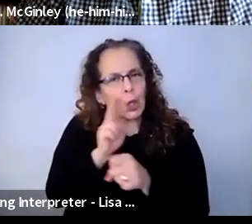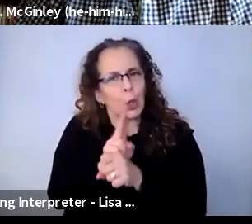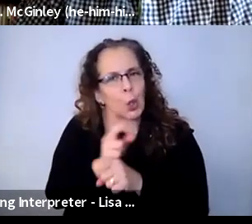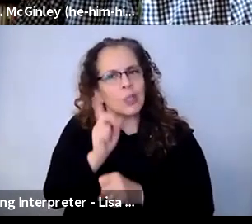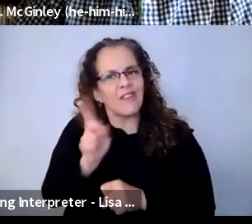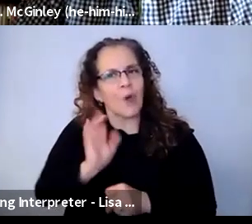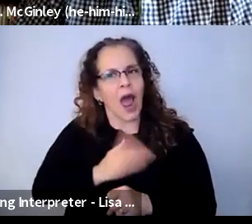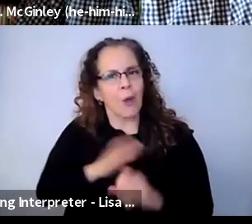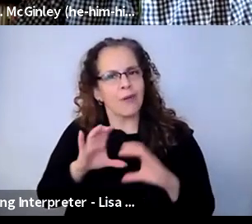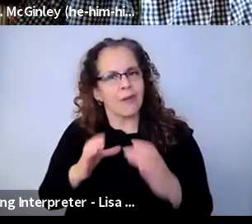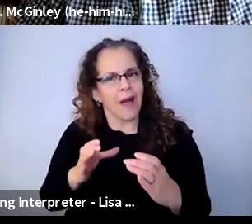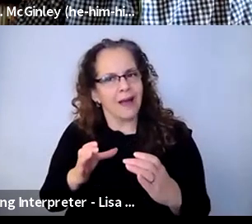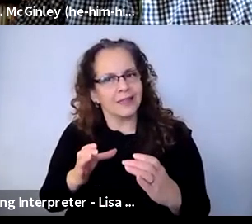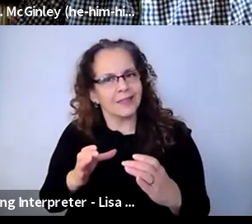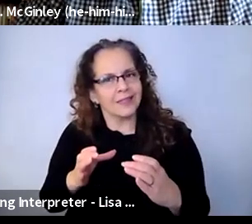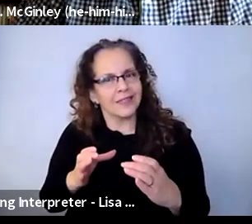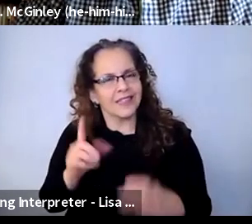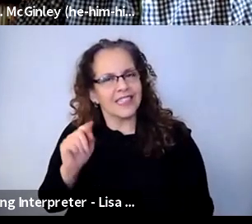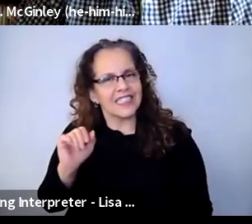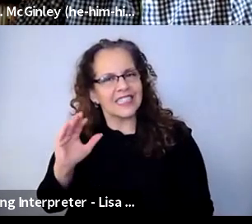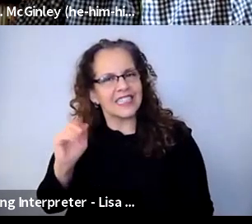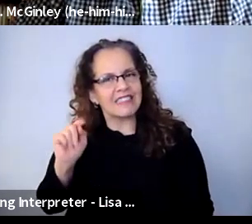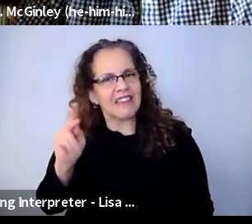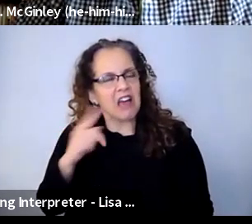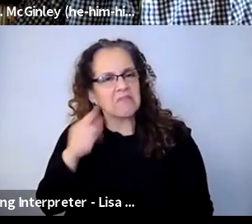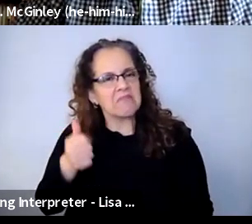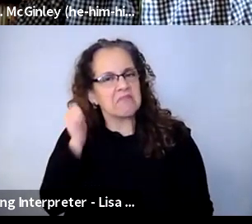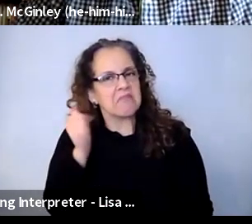TikTok for our work. They kind of sort of push away a little